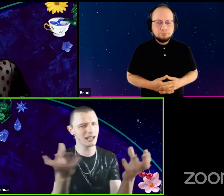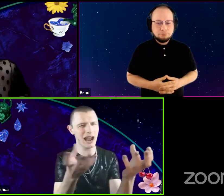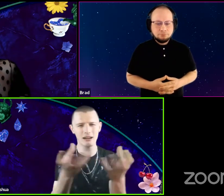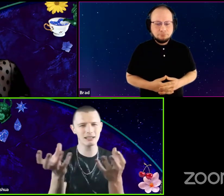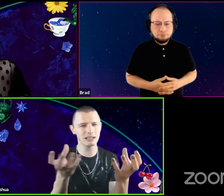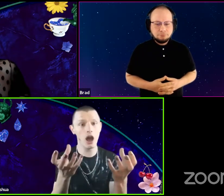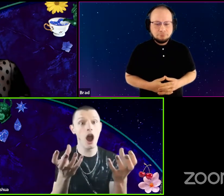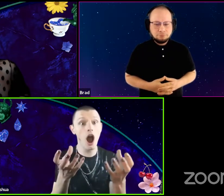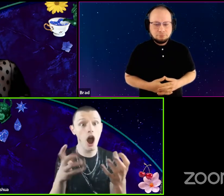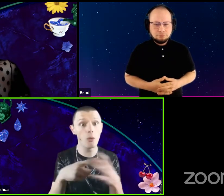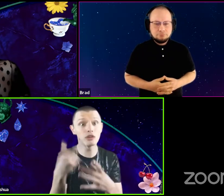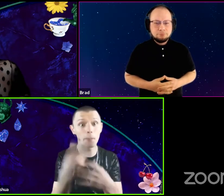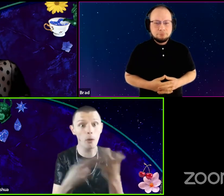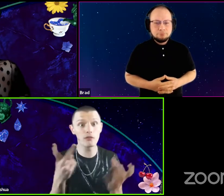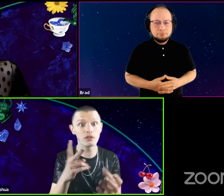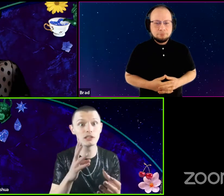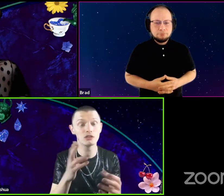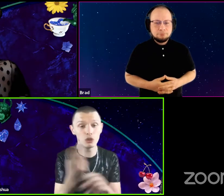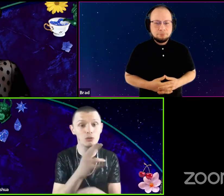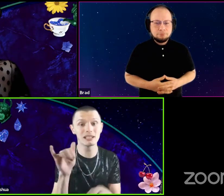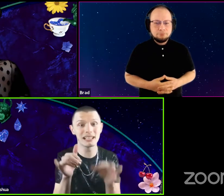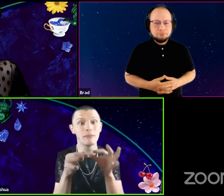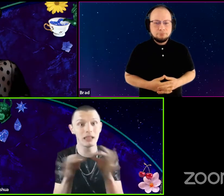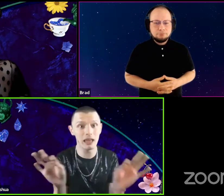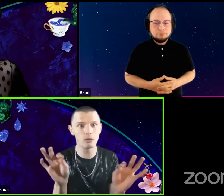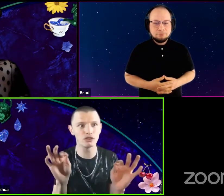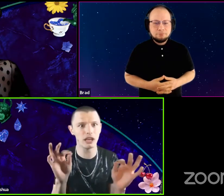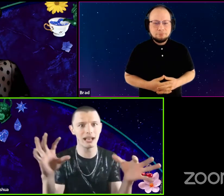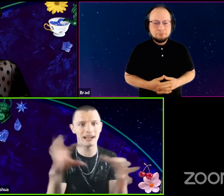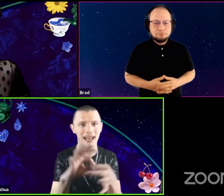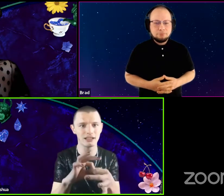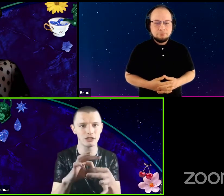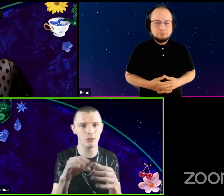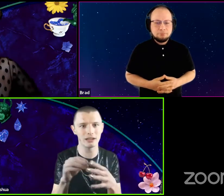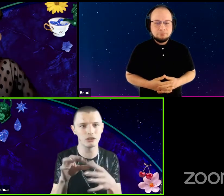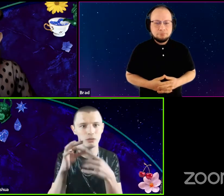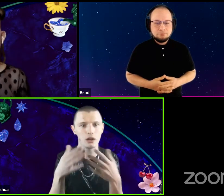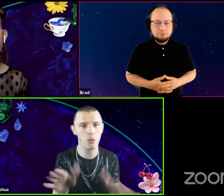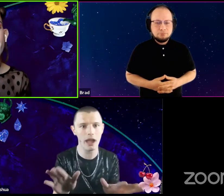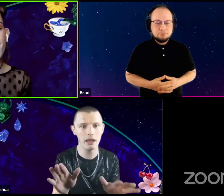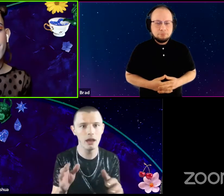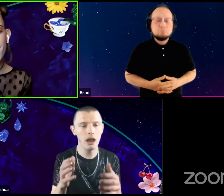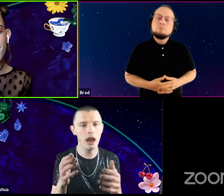Like, how does this? Oh when the both of you use the same language it connects you in a unique way. Mmm